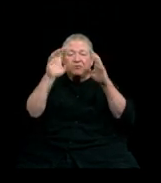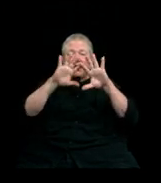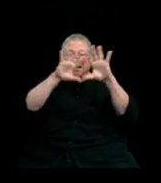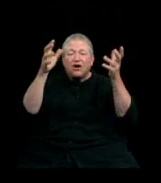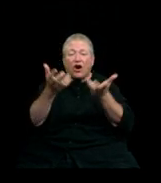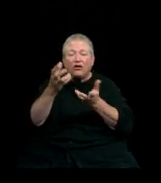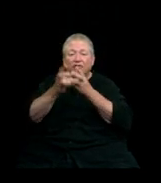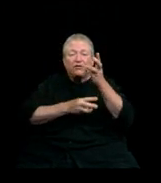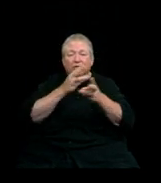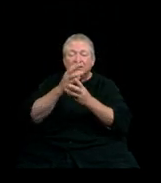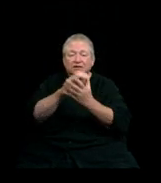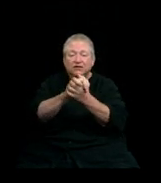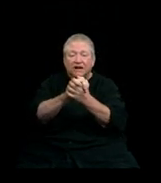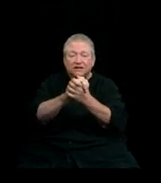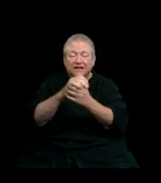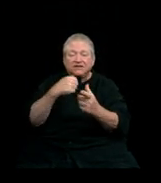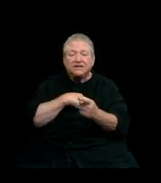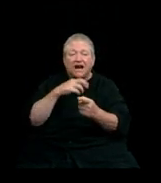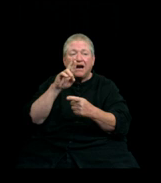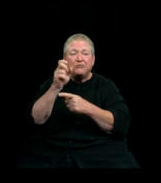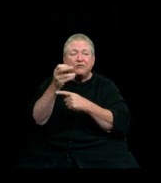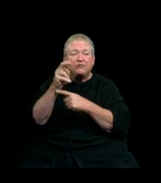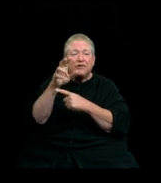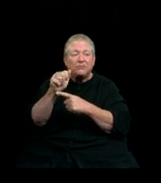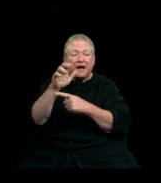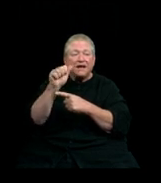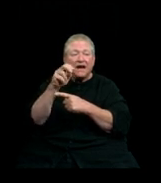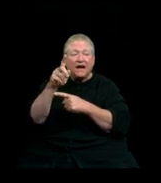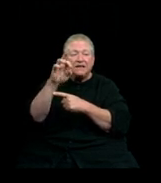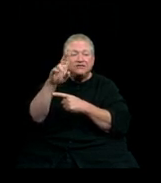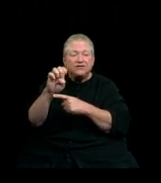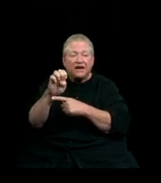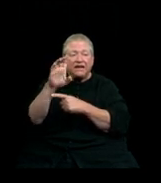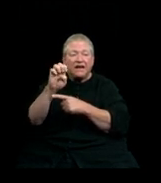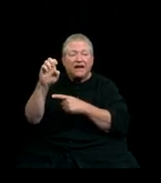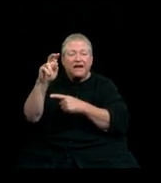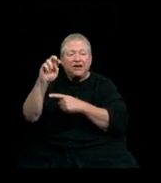Congratulations. My name is Rebecca Andrade Eekhoff and I am from San Salvador, el Salvador.